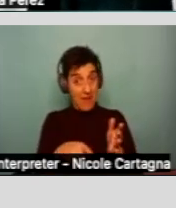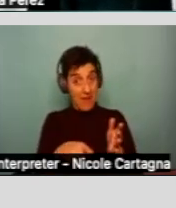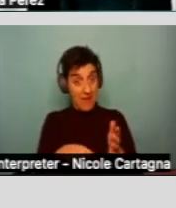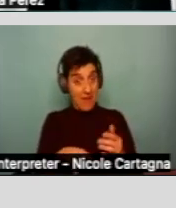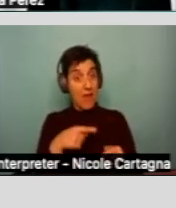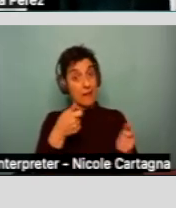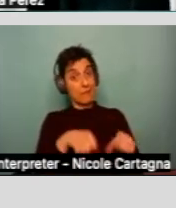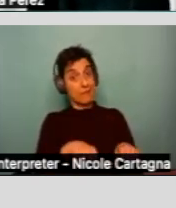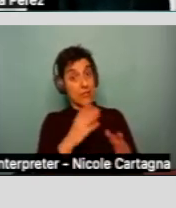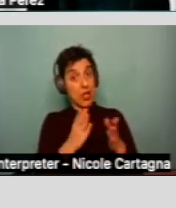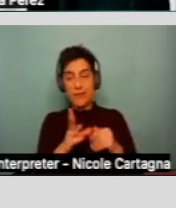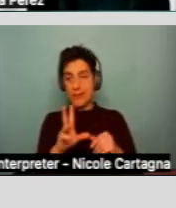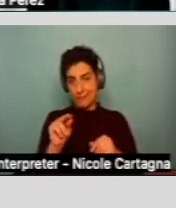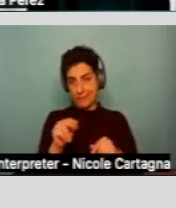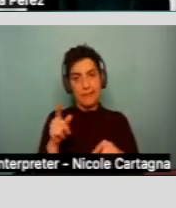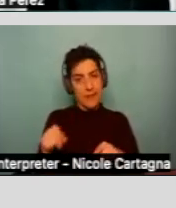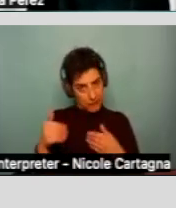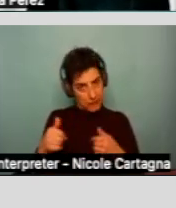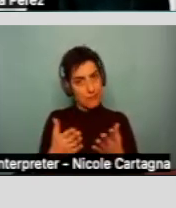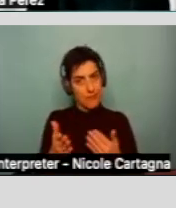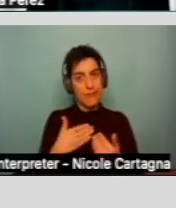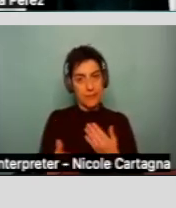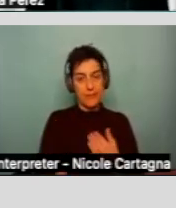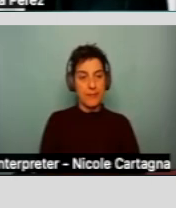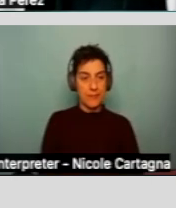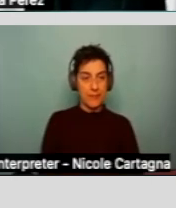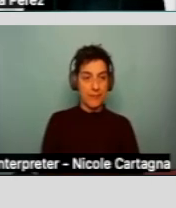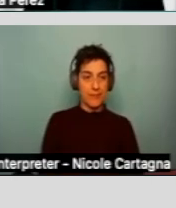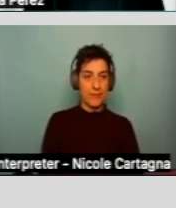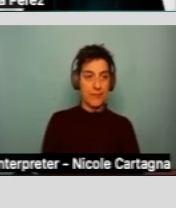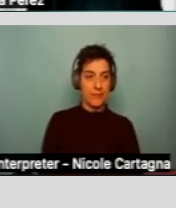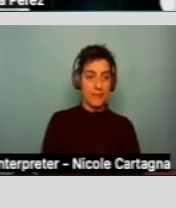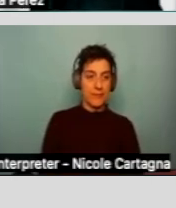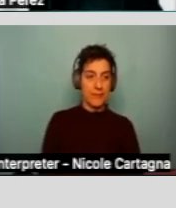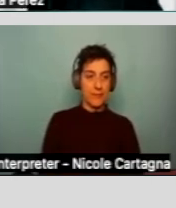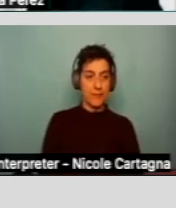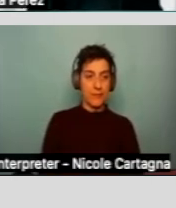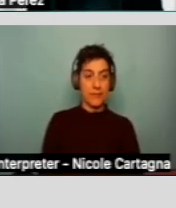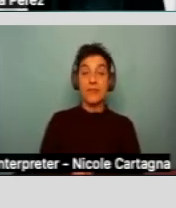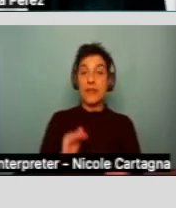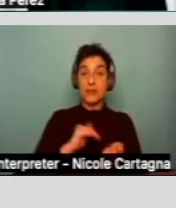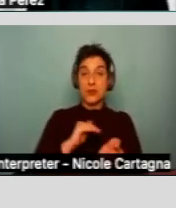Next slide. Duty to use generic resources.